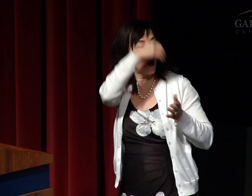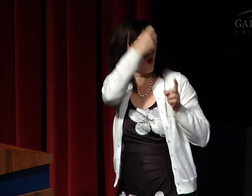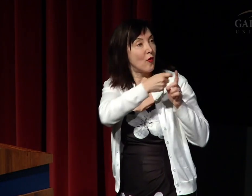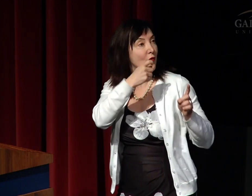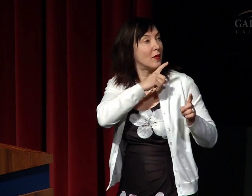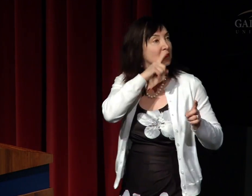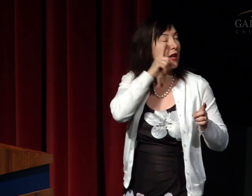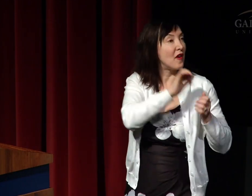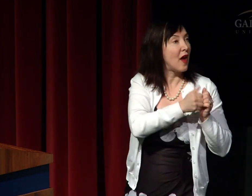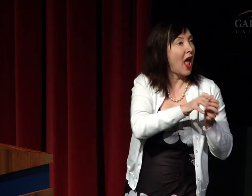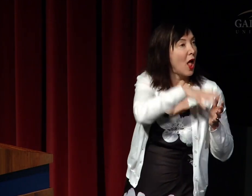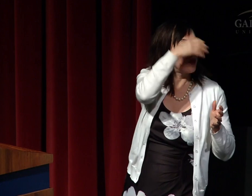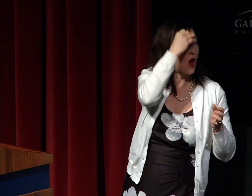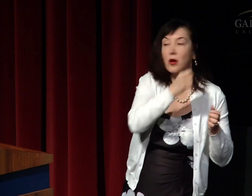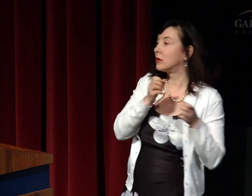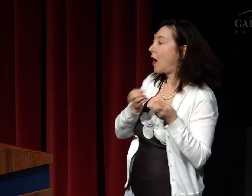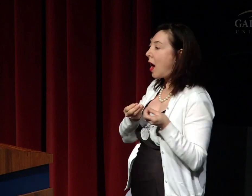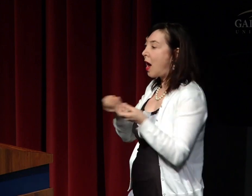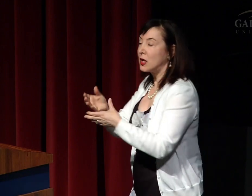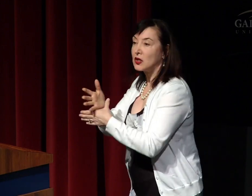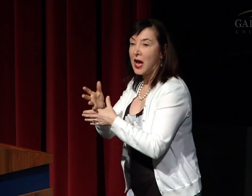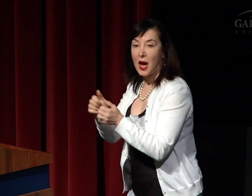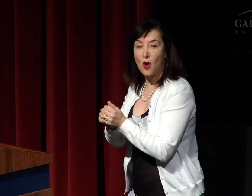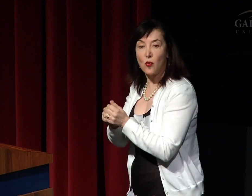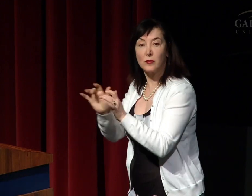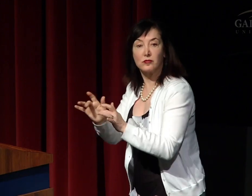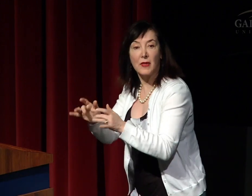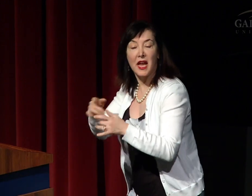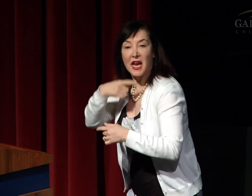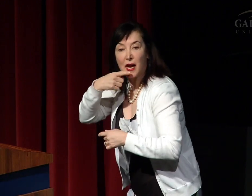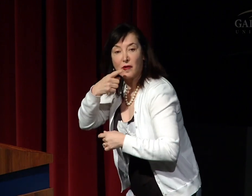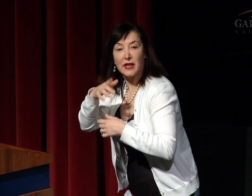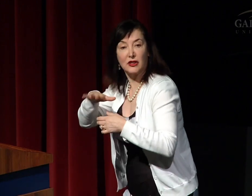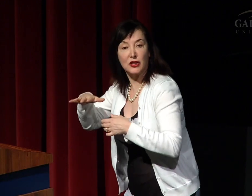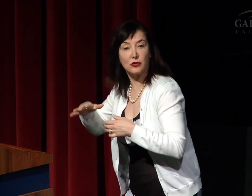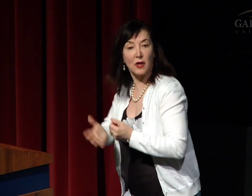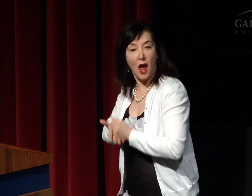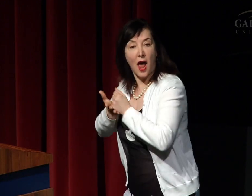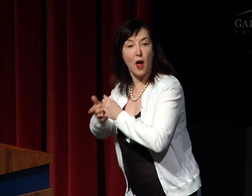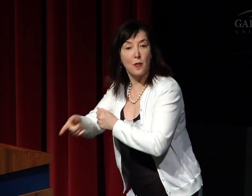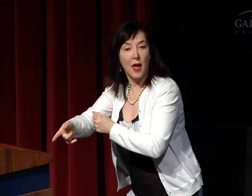based on what we really know about the brain from what we learn about young deaf children.